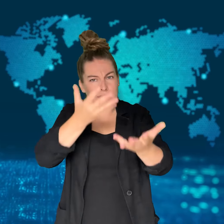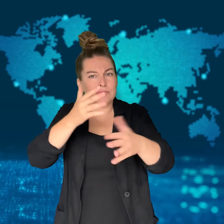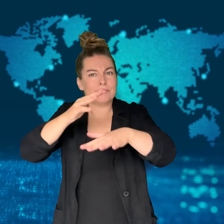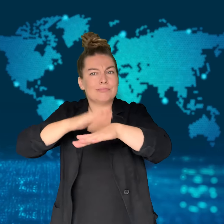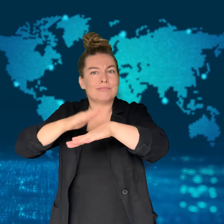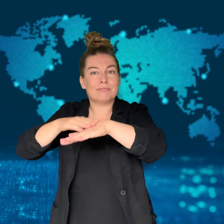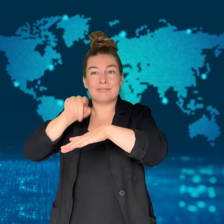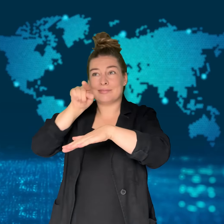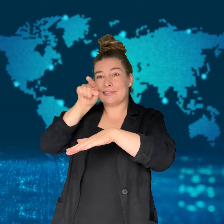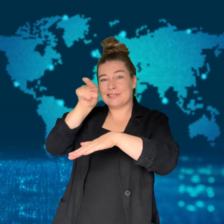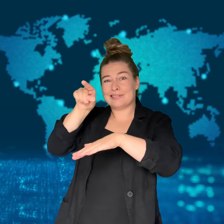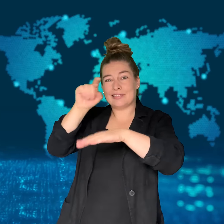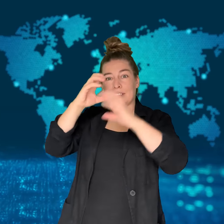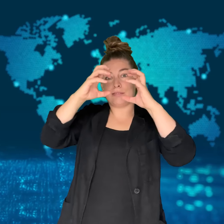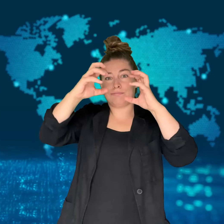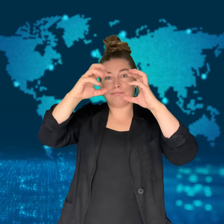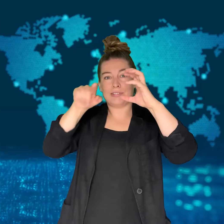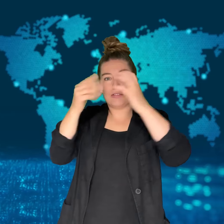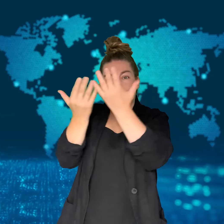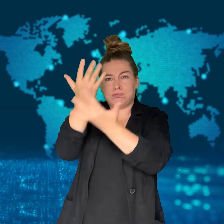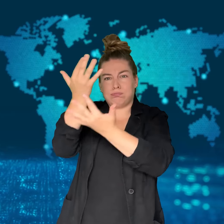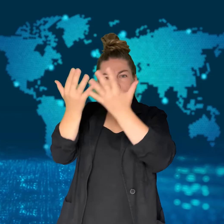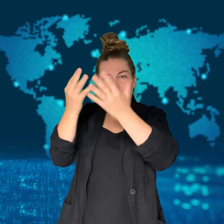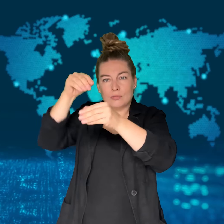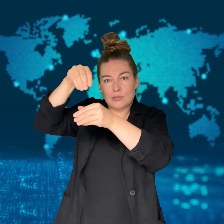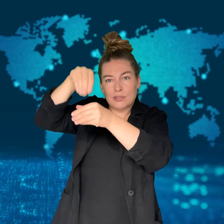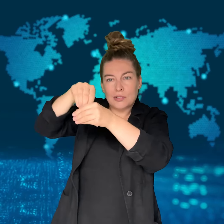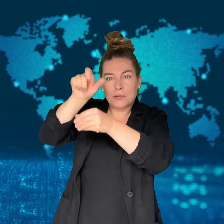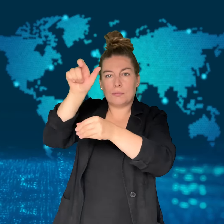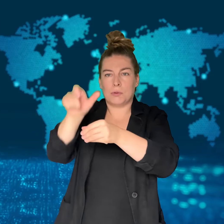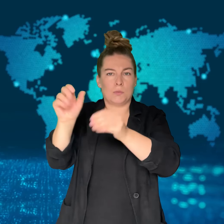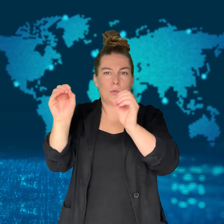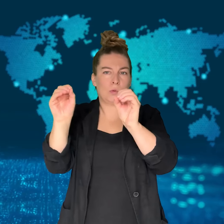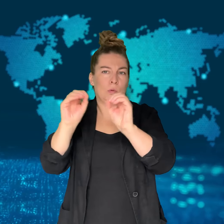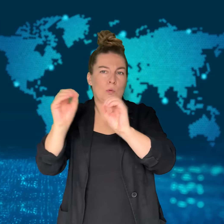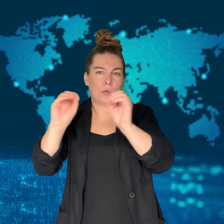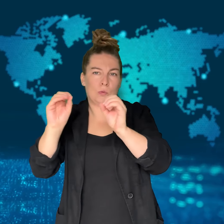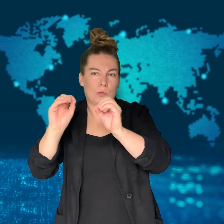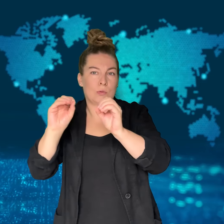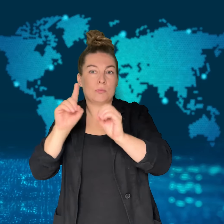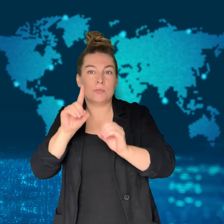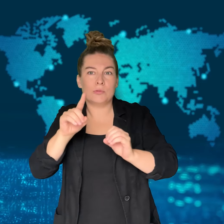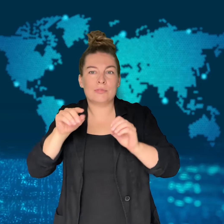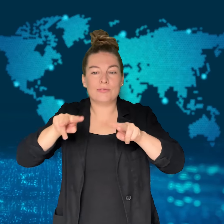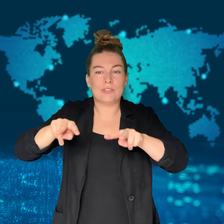The operator of the ferris wheel reported that there were no